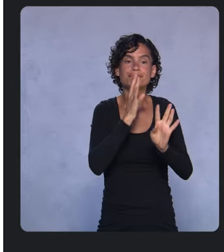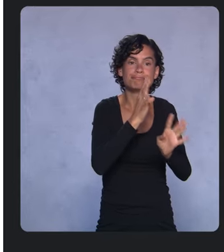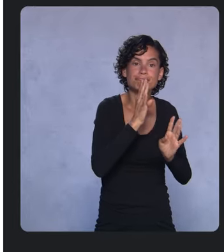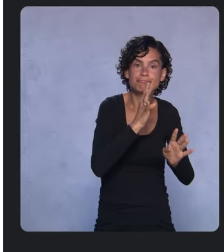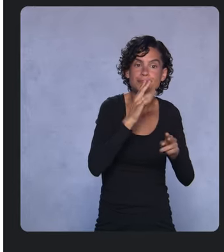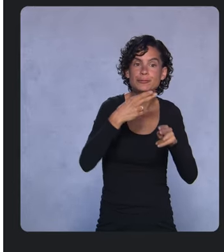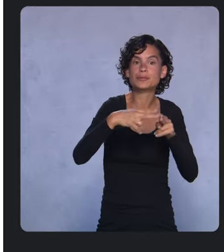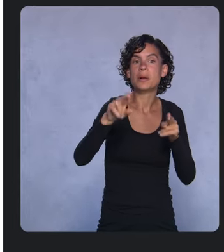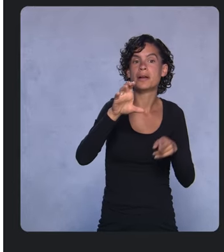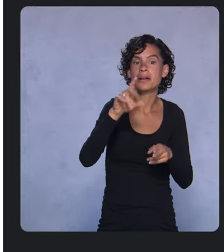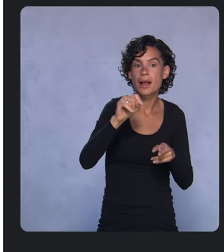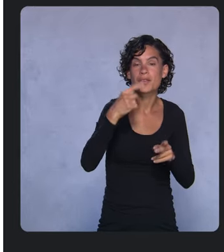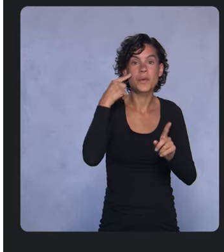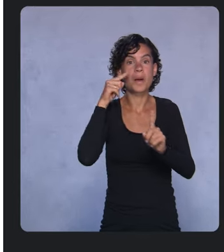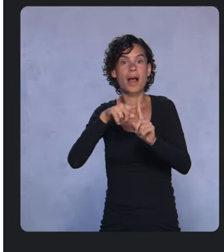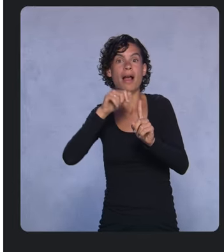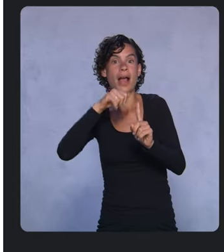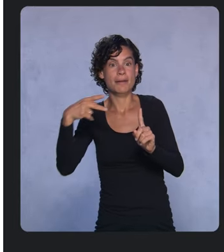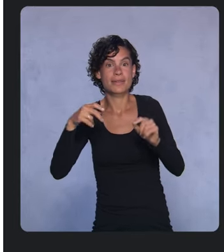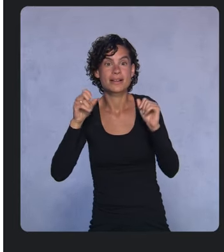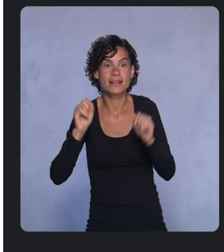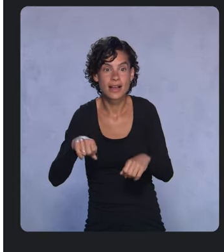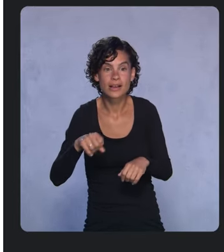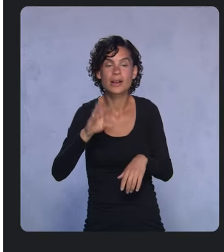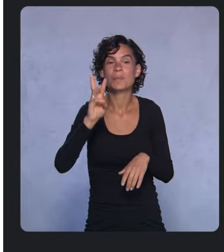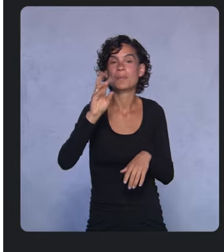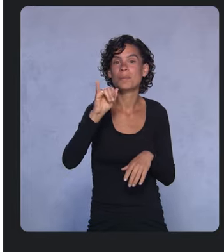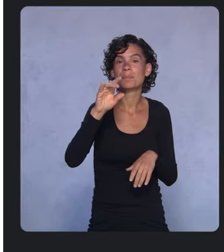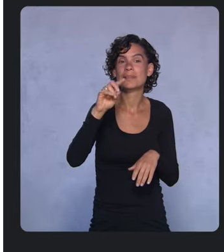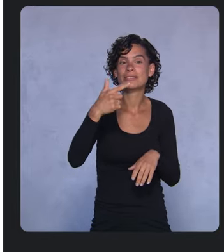You can optimize your widgets for voice by connecting it to an app capability